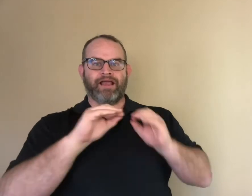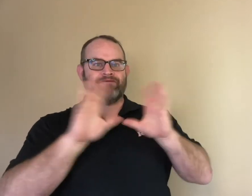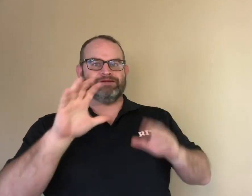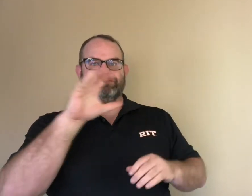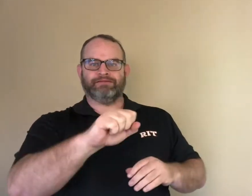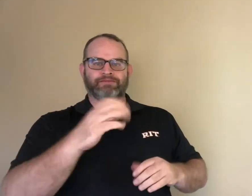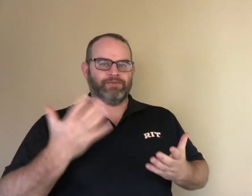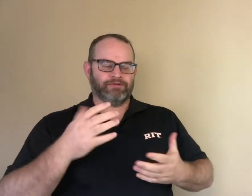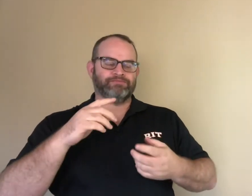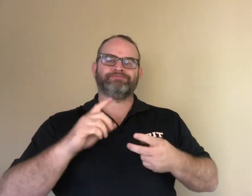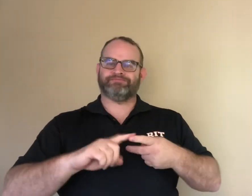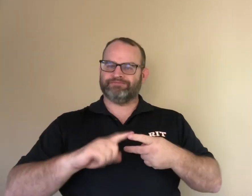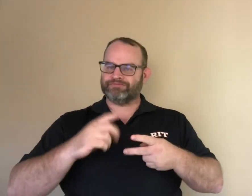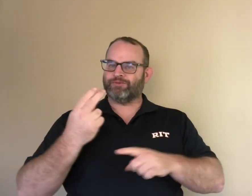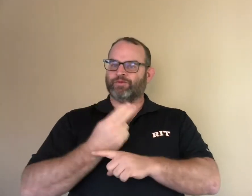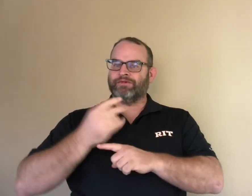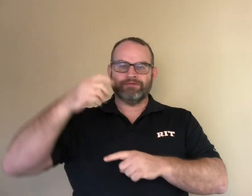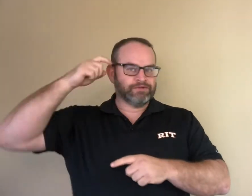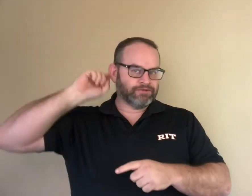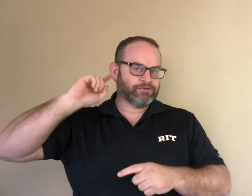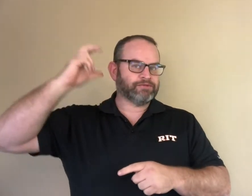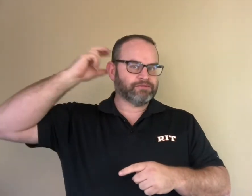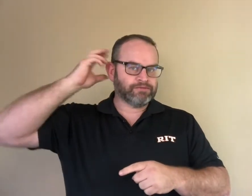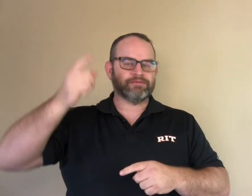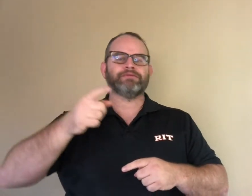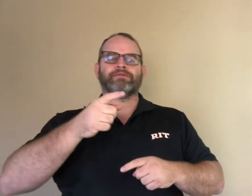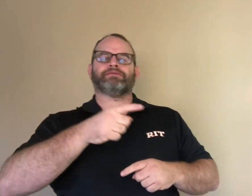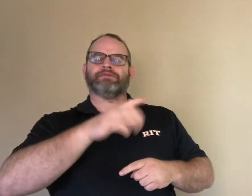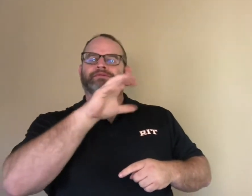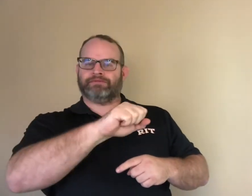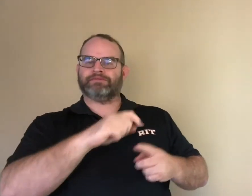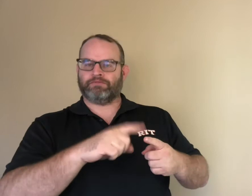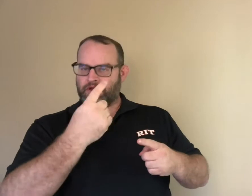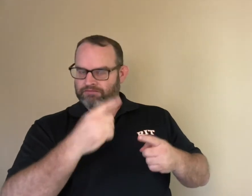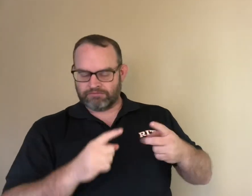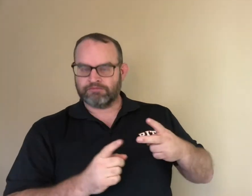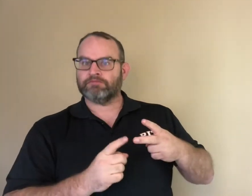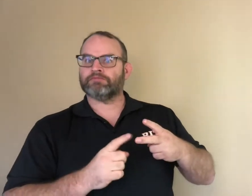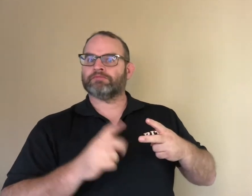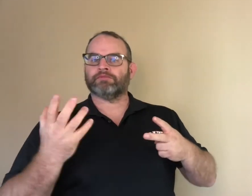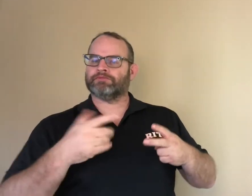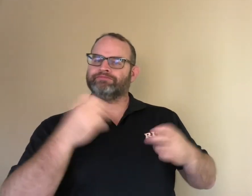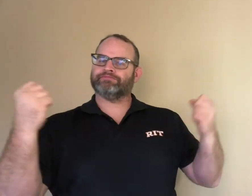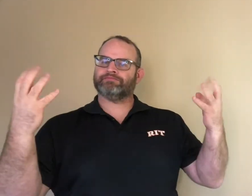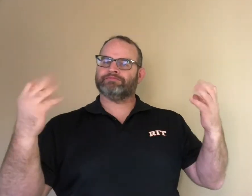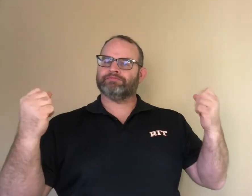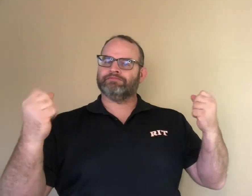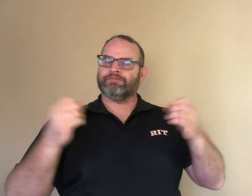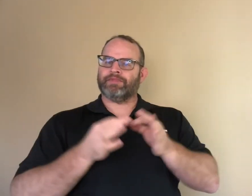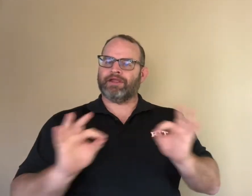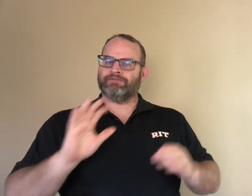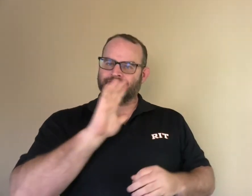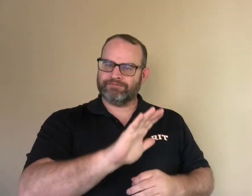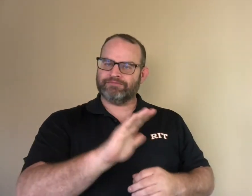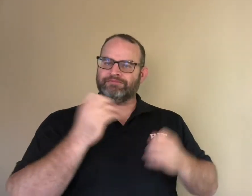the only time it becomes clear is when the character uses a hearing aid and/or a sign language.